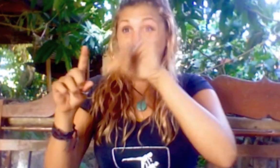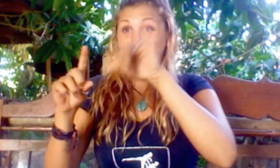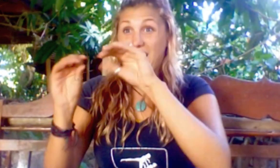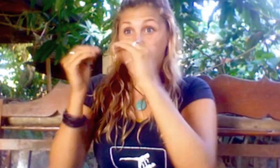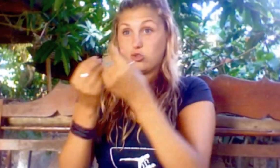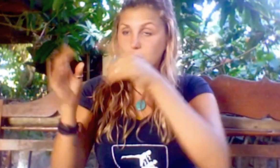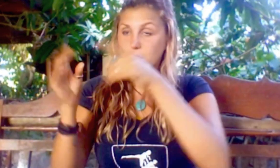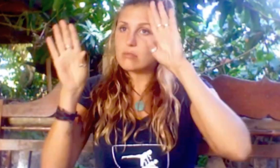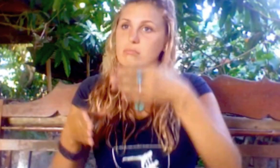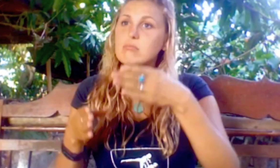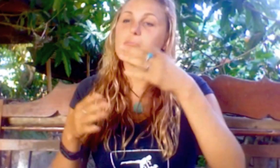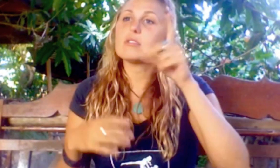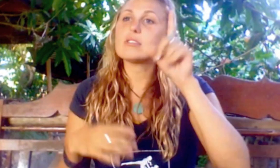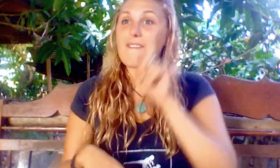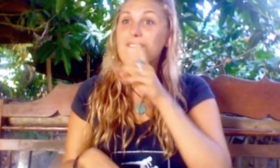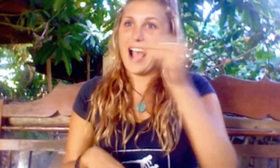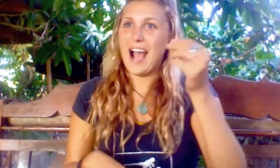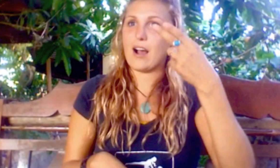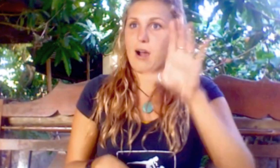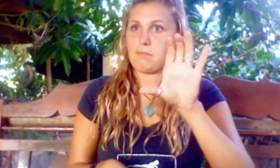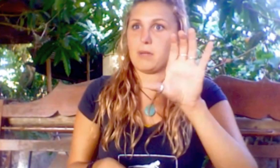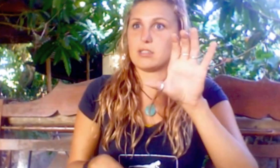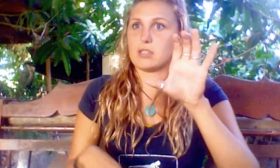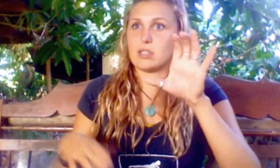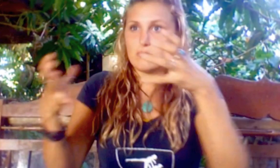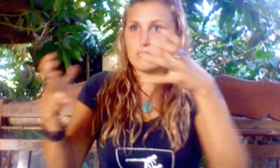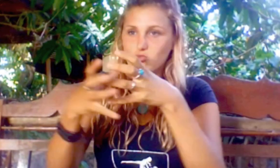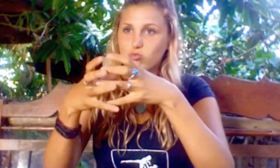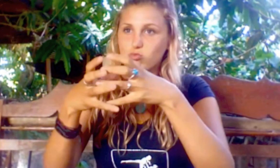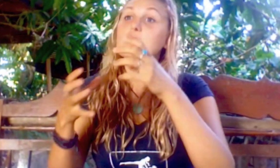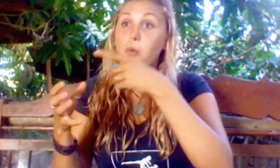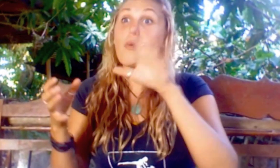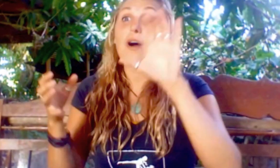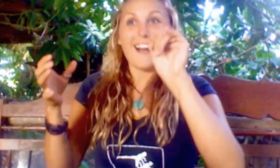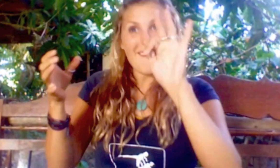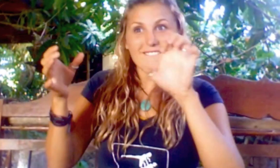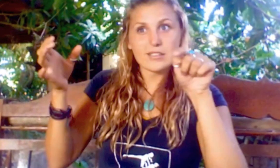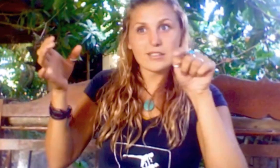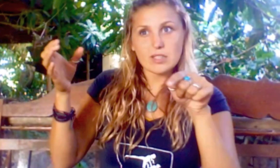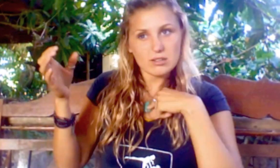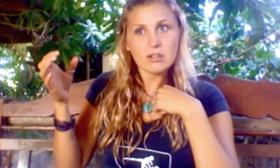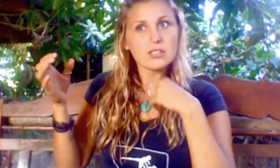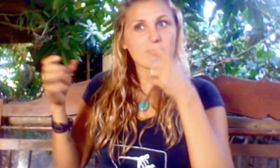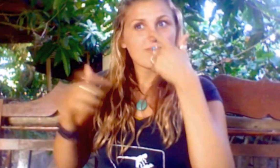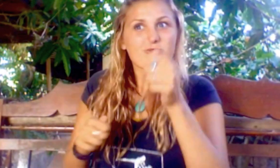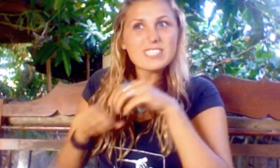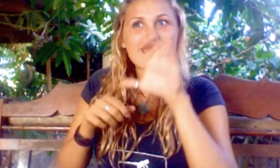Epic Arts is an organization for the Deaf as well as handicapped people. I got in touch with my friend that I was interested